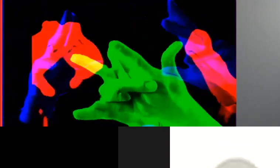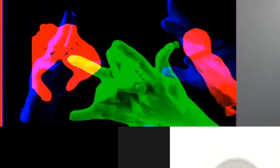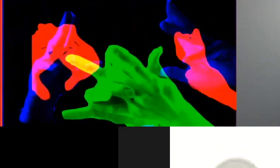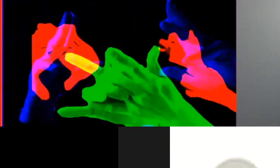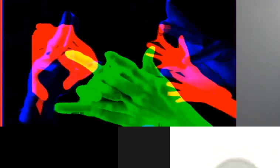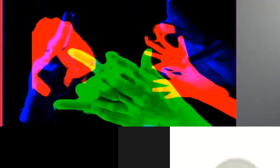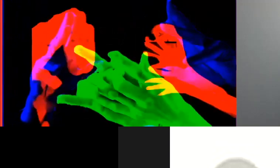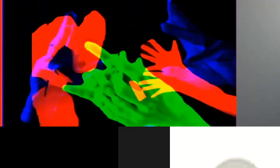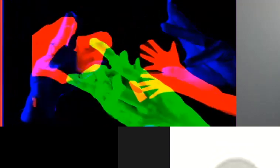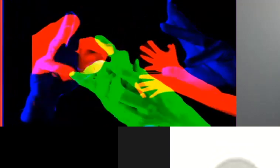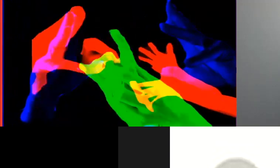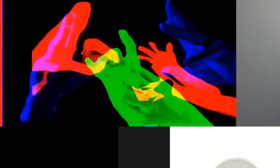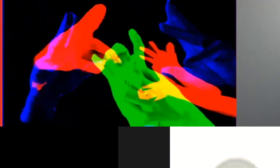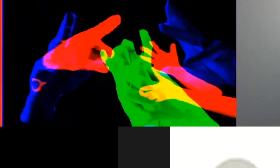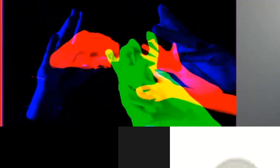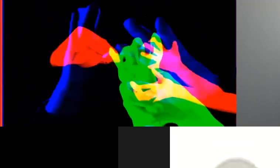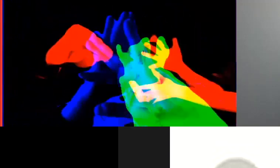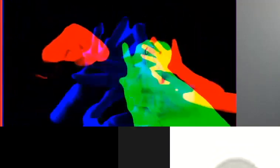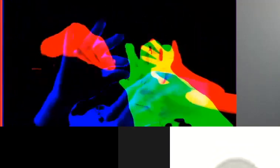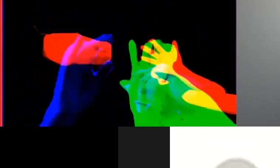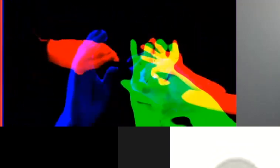[plunks of a string instrument]